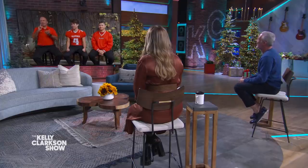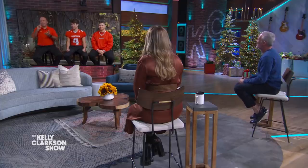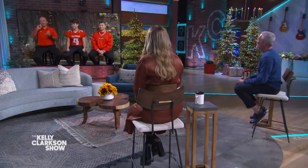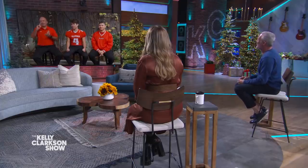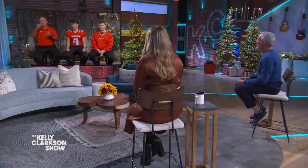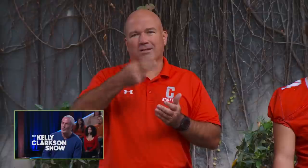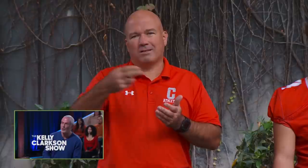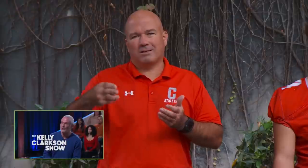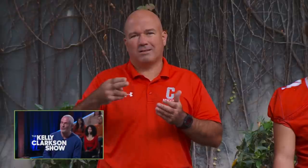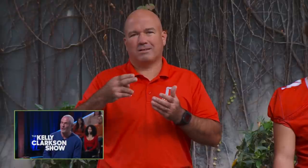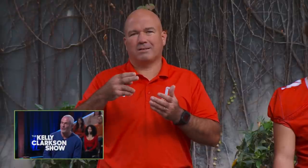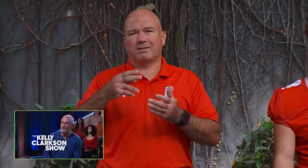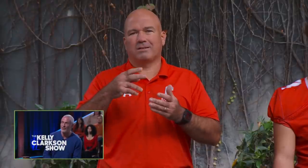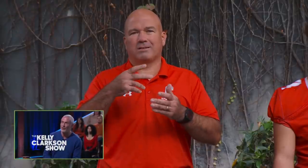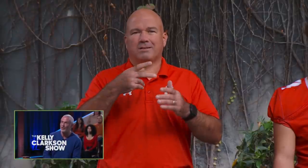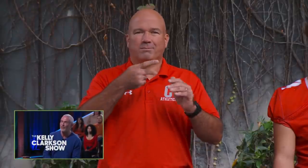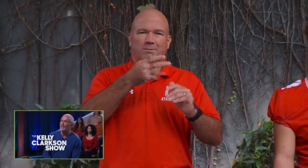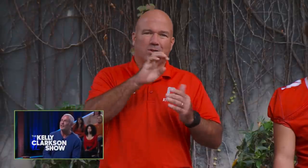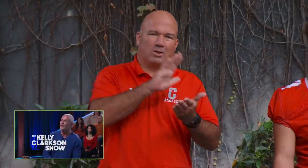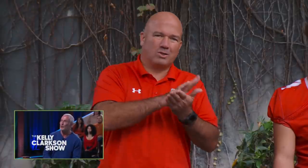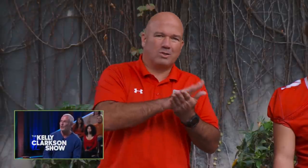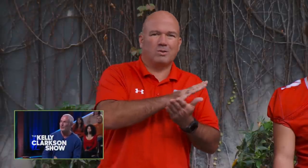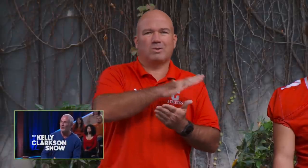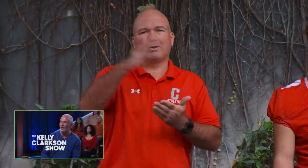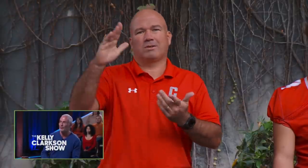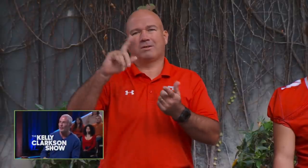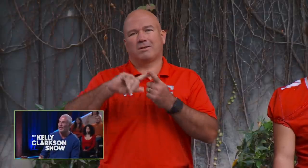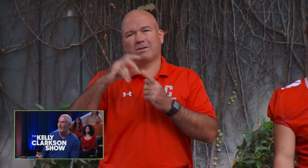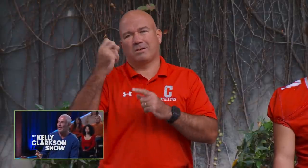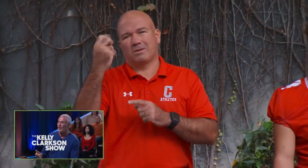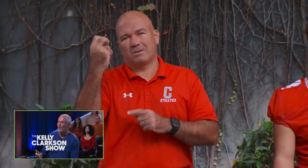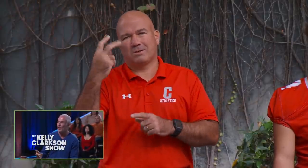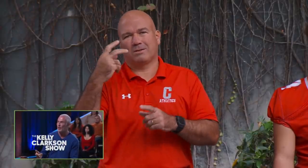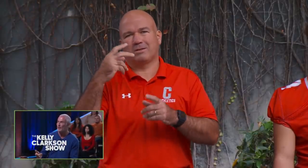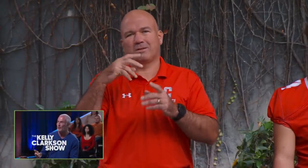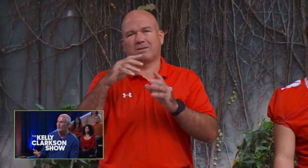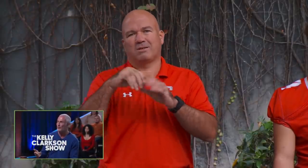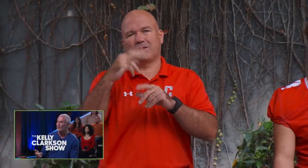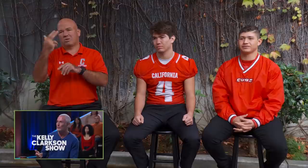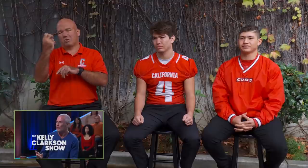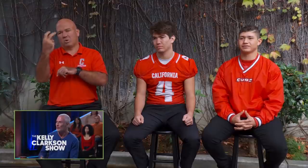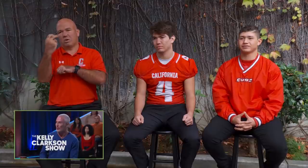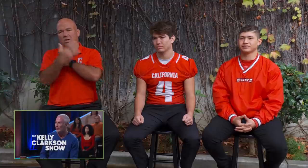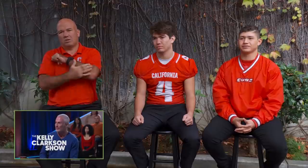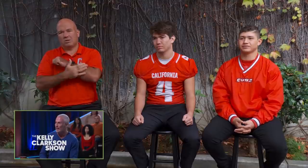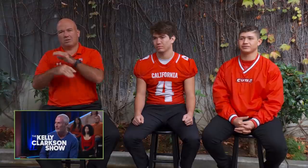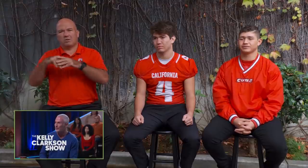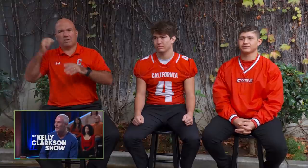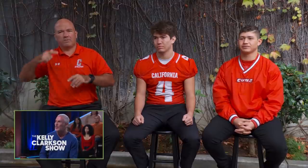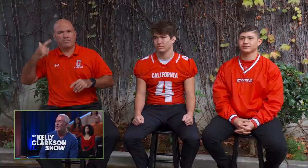Our schools serves deaf and hard of hearing students from pre-K all the way through 12th grade high school.